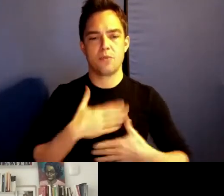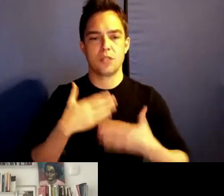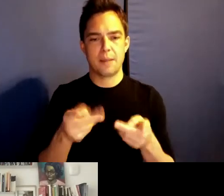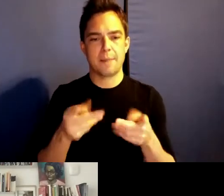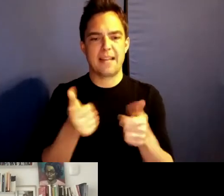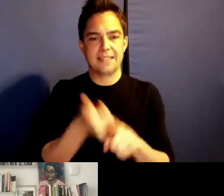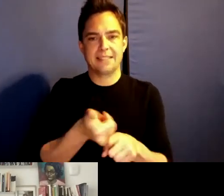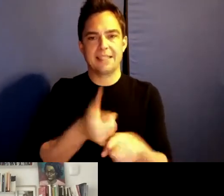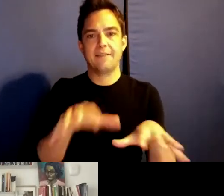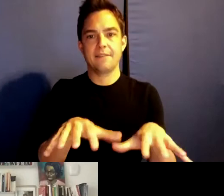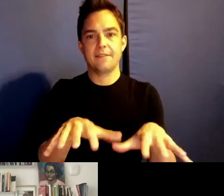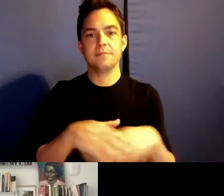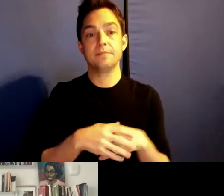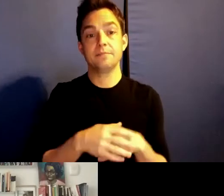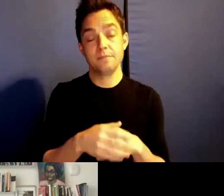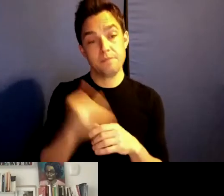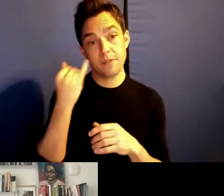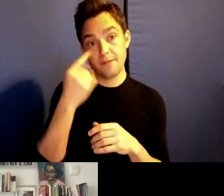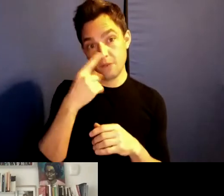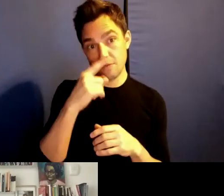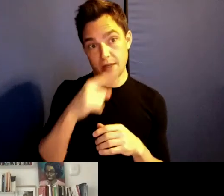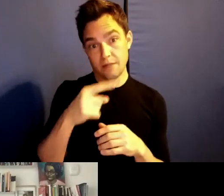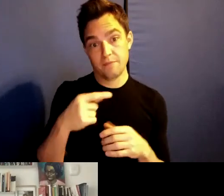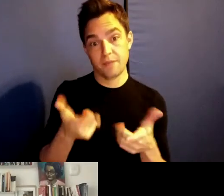if you're okay with me starting and kind of --